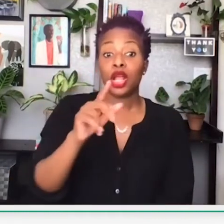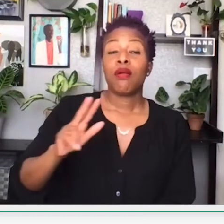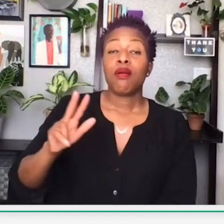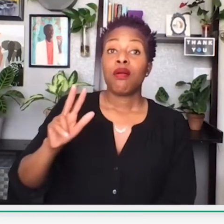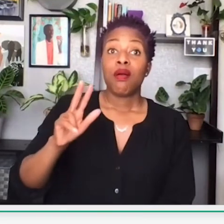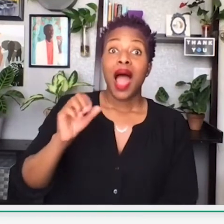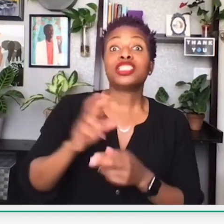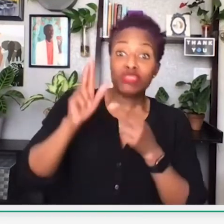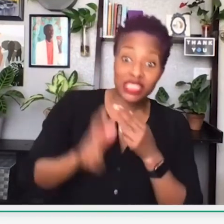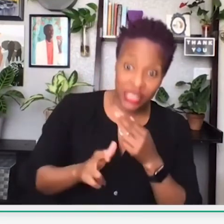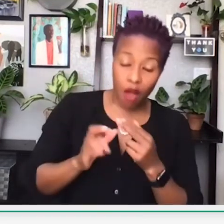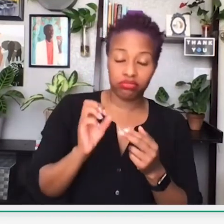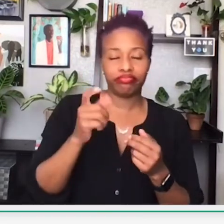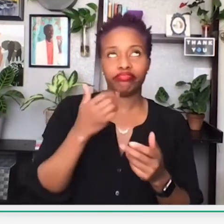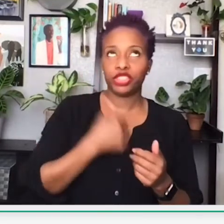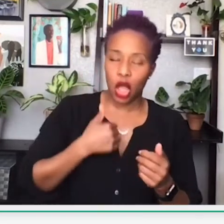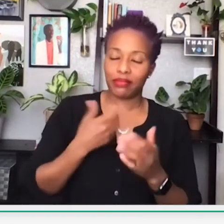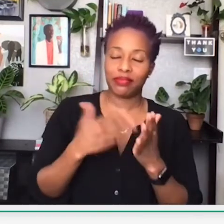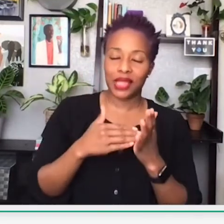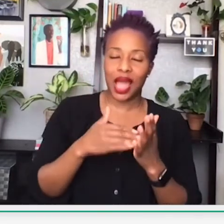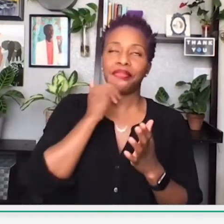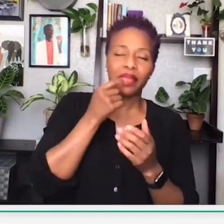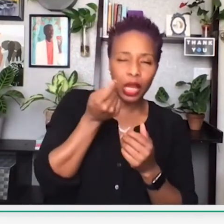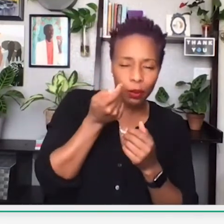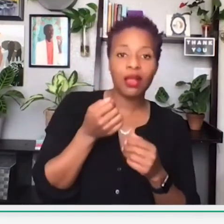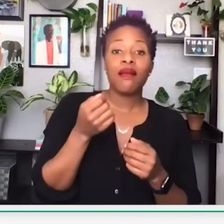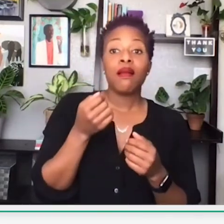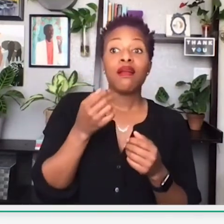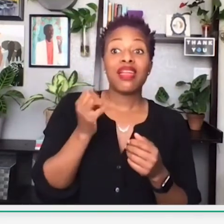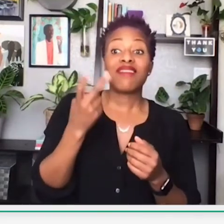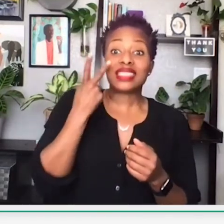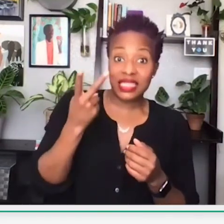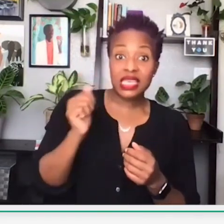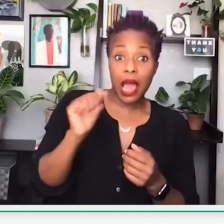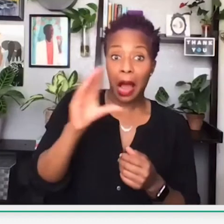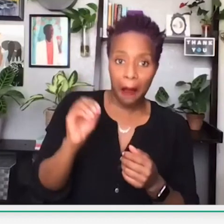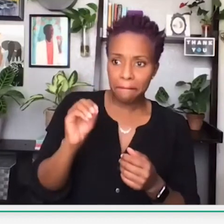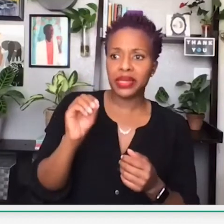more likely to buy from that brand. And, sorry, let me repeat myself.